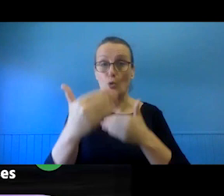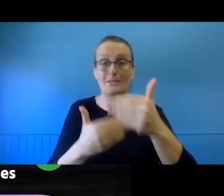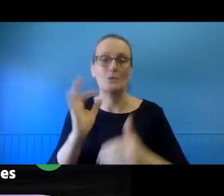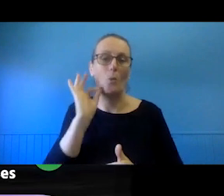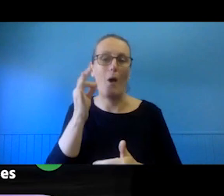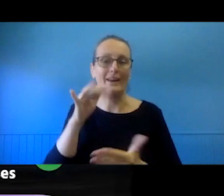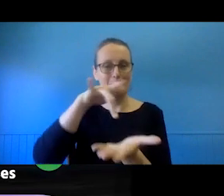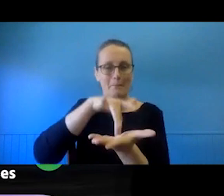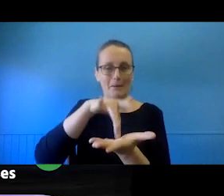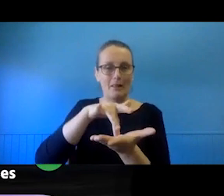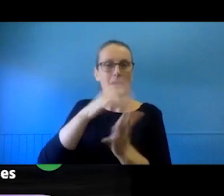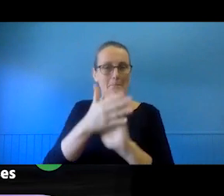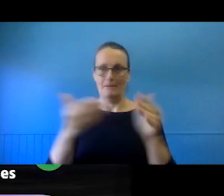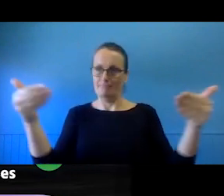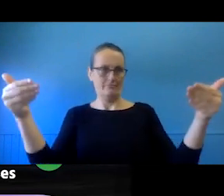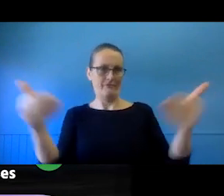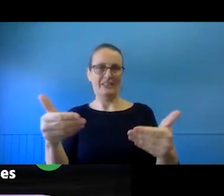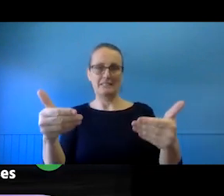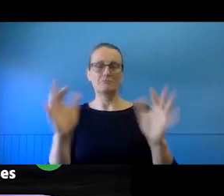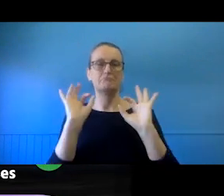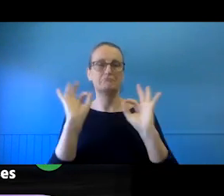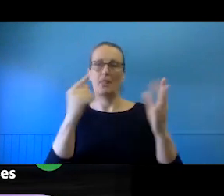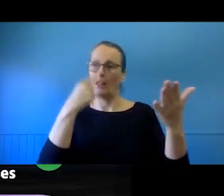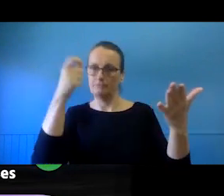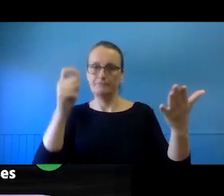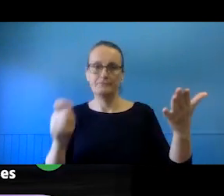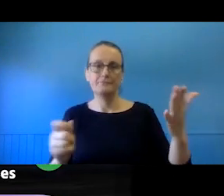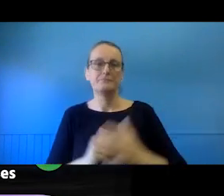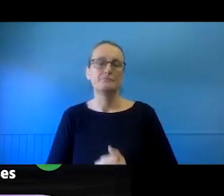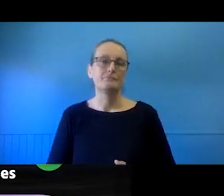match up to and align to those uses that you want to make. So,